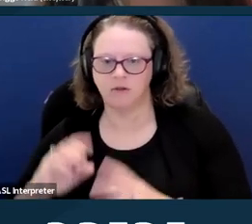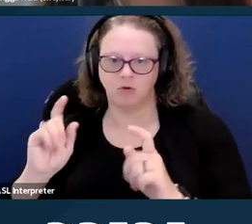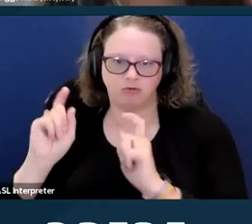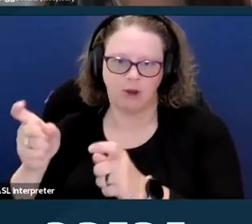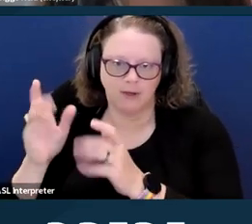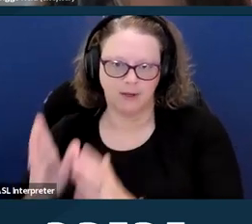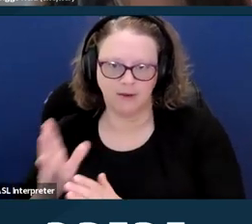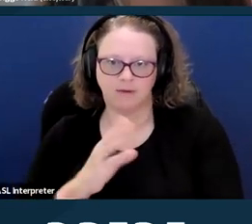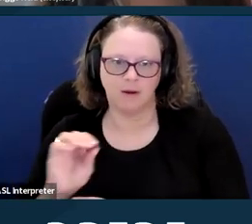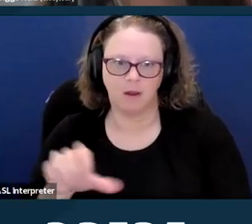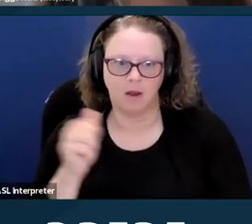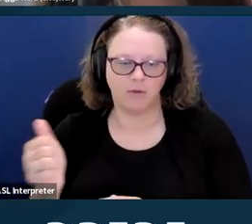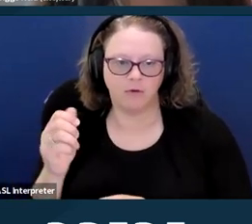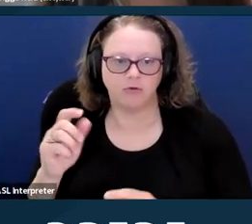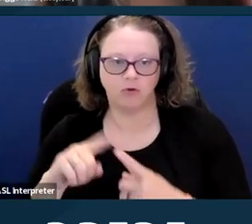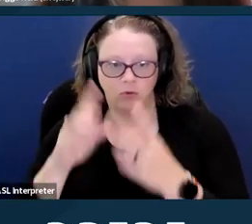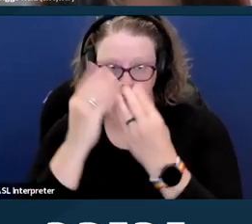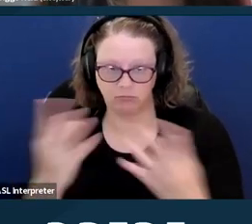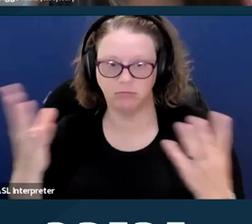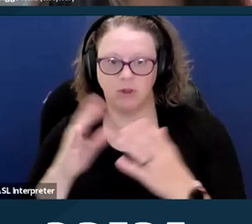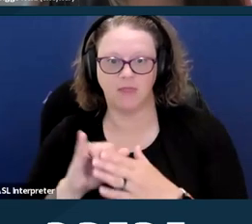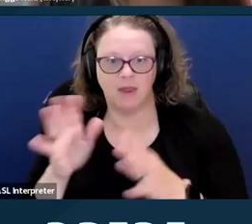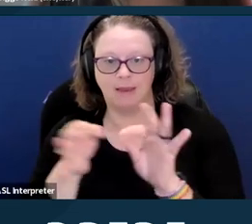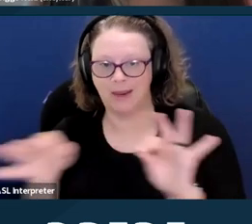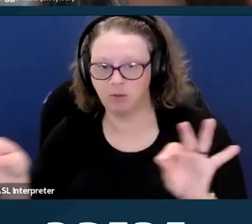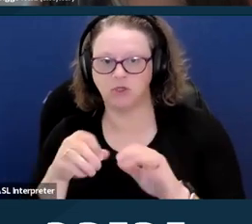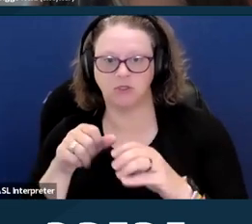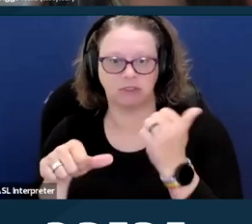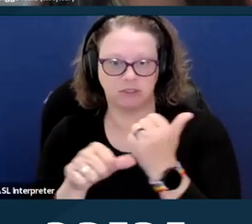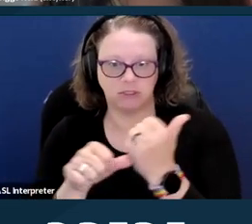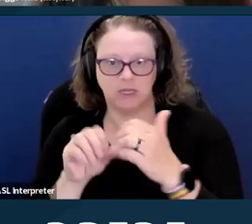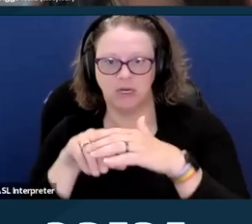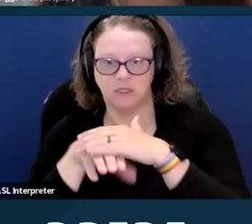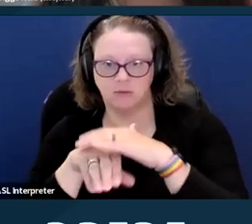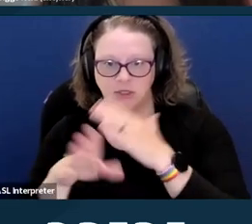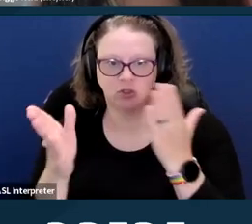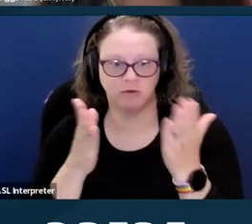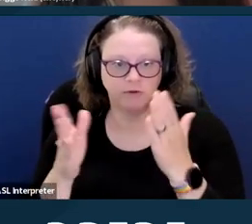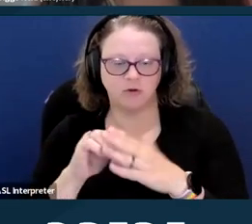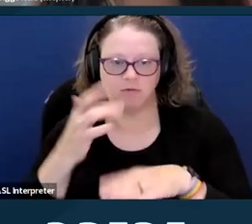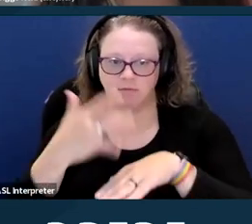and accessibility services are available to patients at no cost. And covered entities are also required